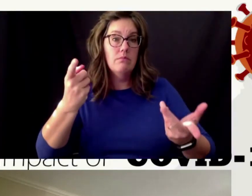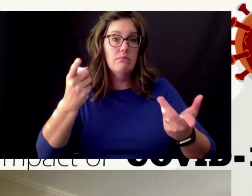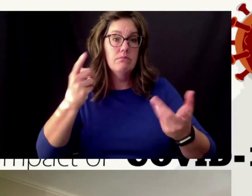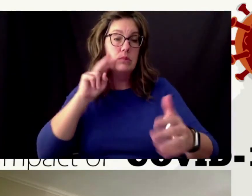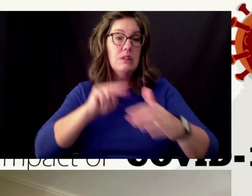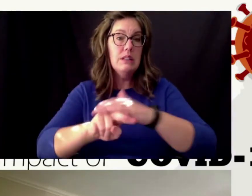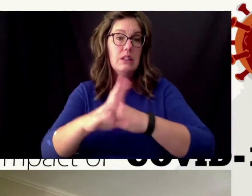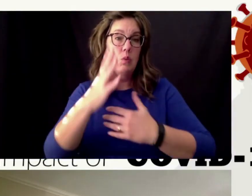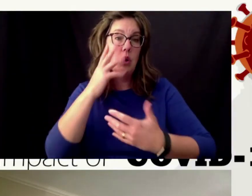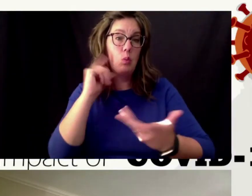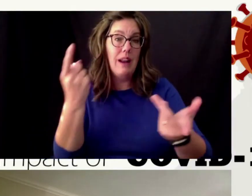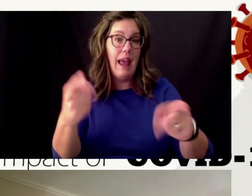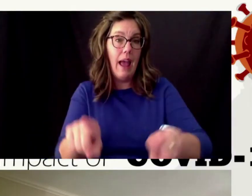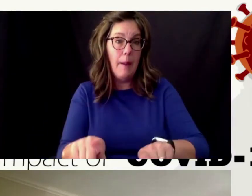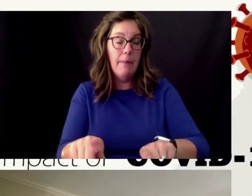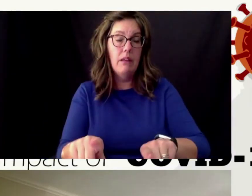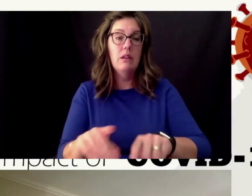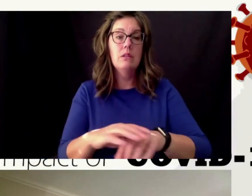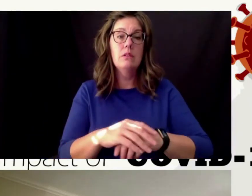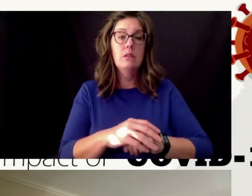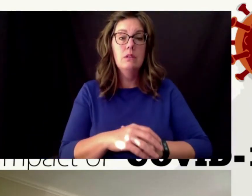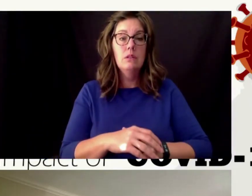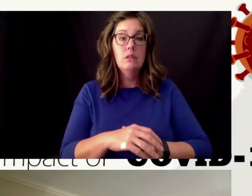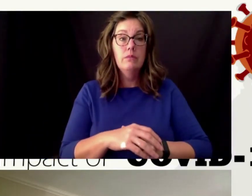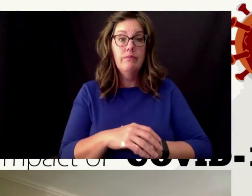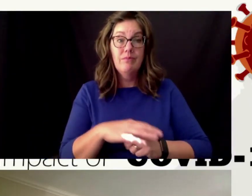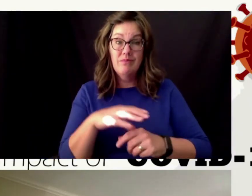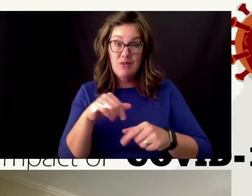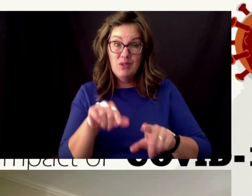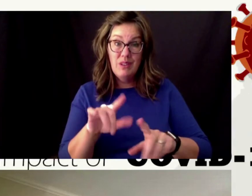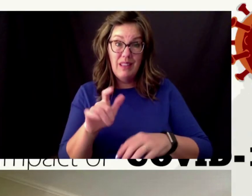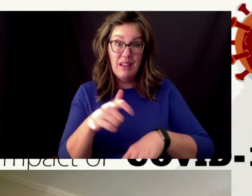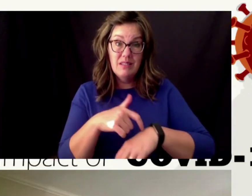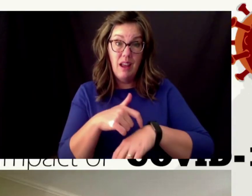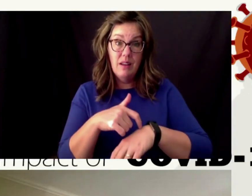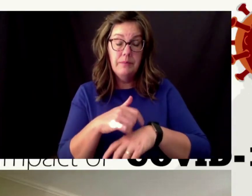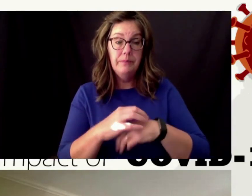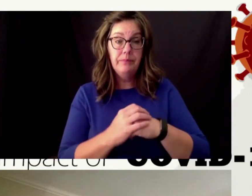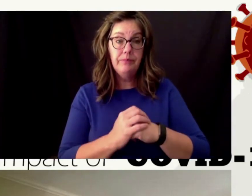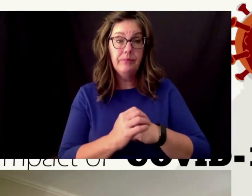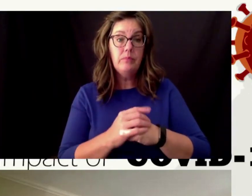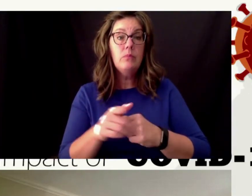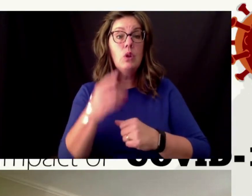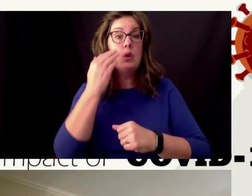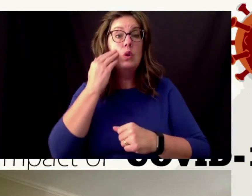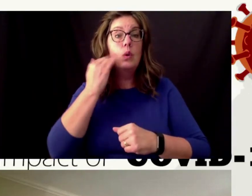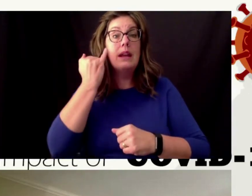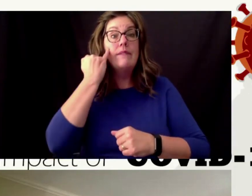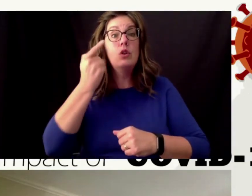of what was happening in that moment you knew that if you had some travel plans for spring break